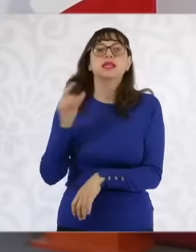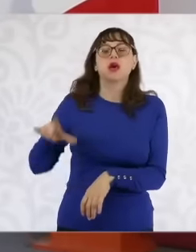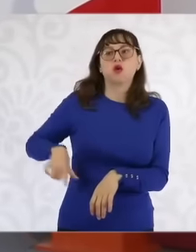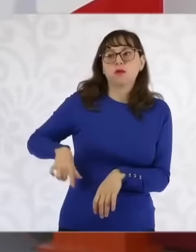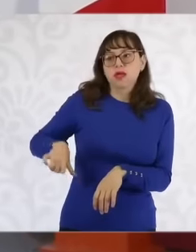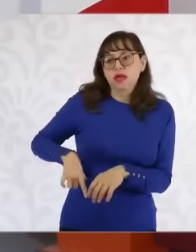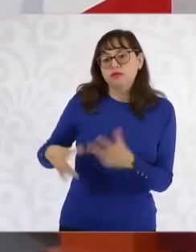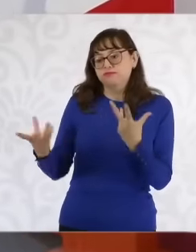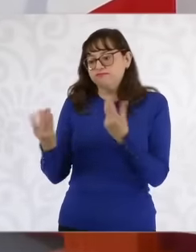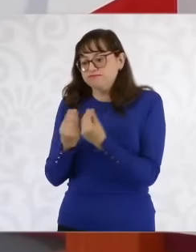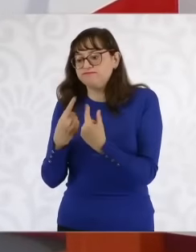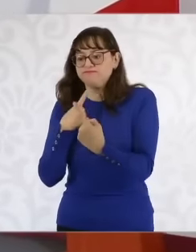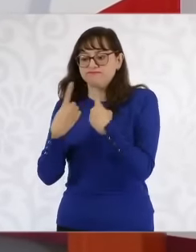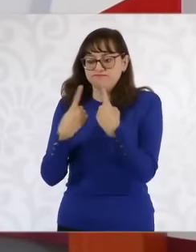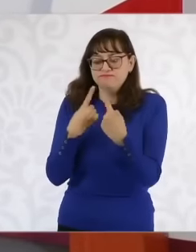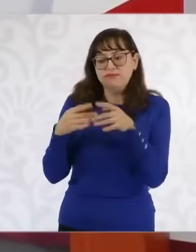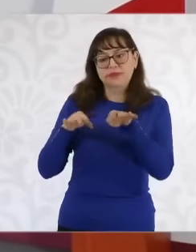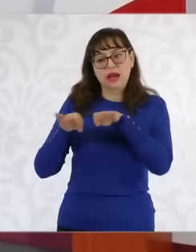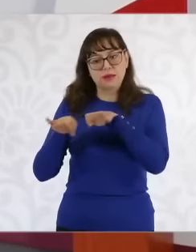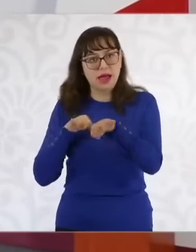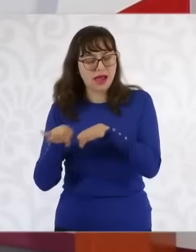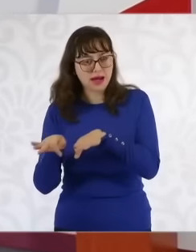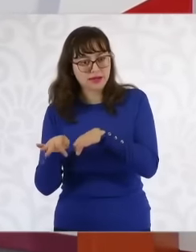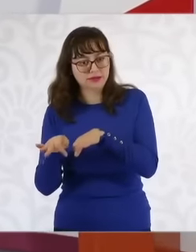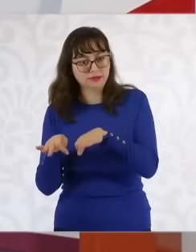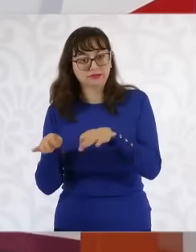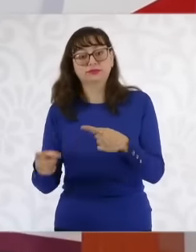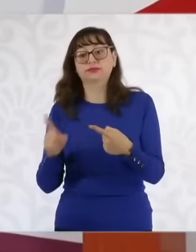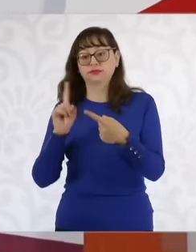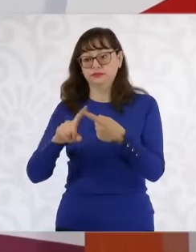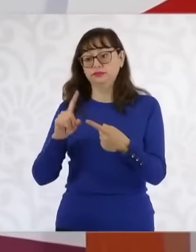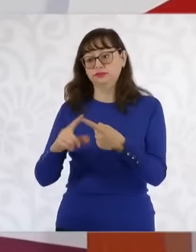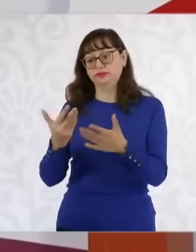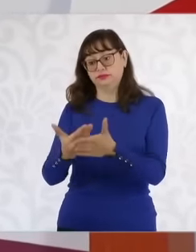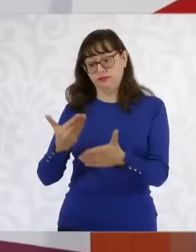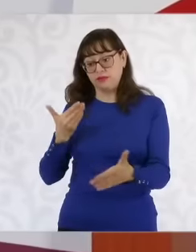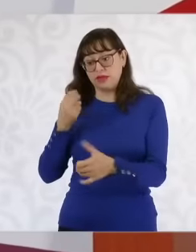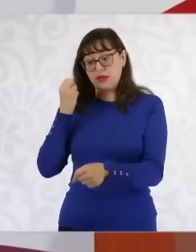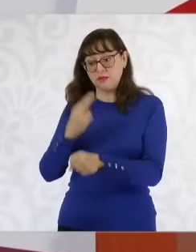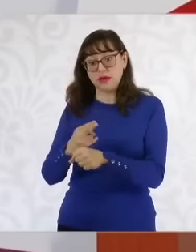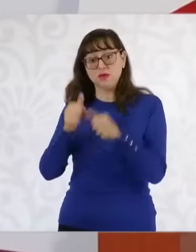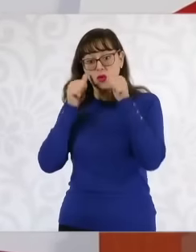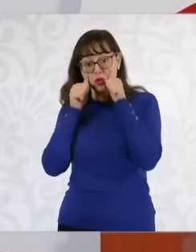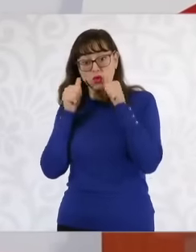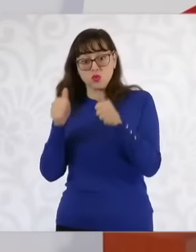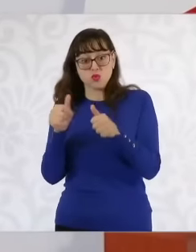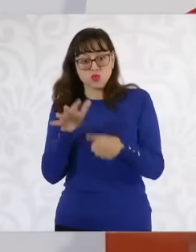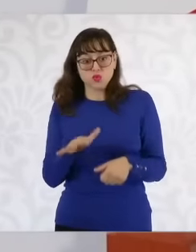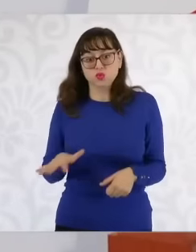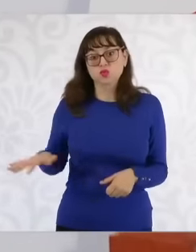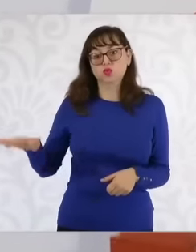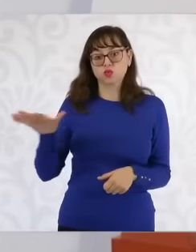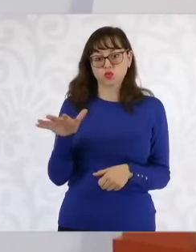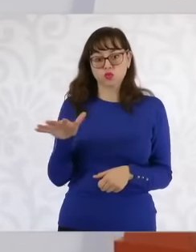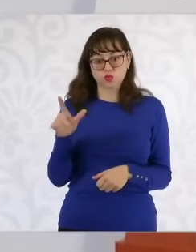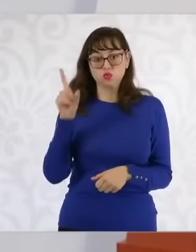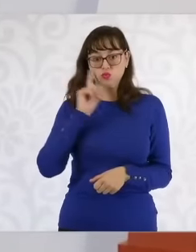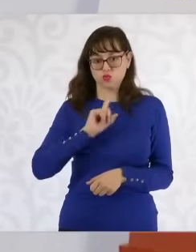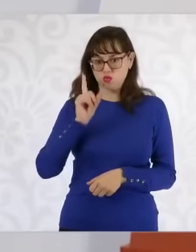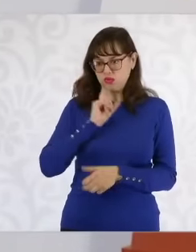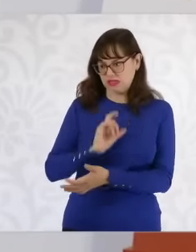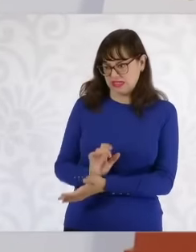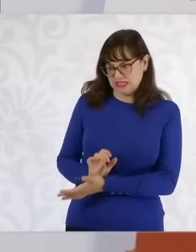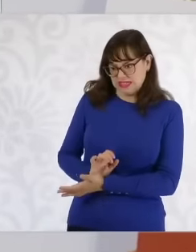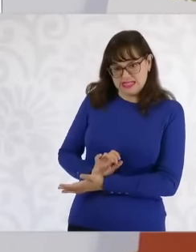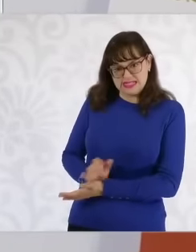two main axes, attention to the causes is to say that no one ever discriminates against a woman